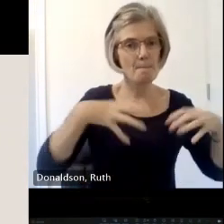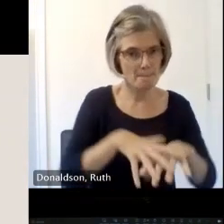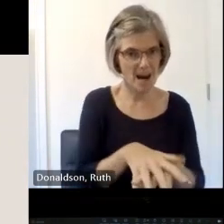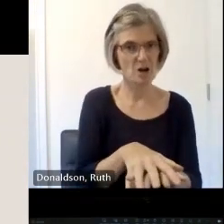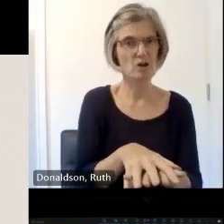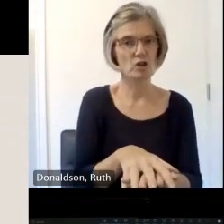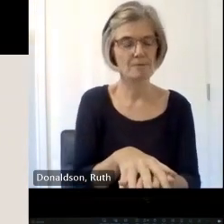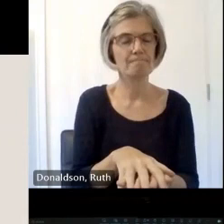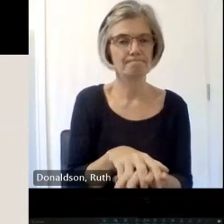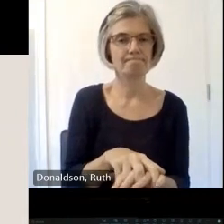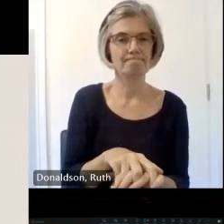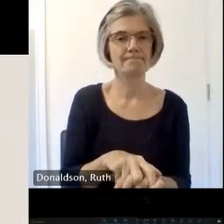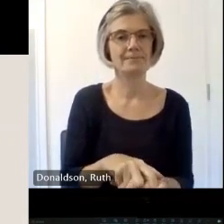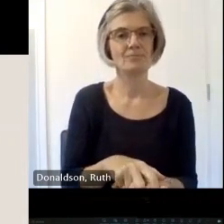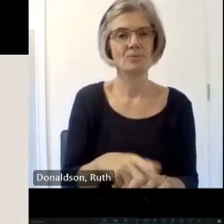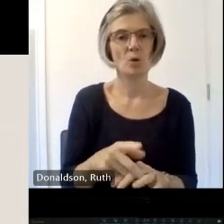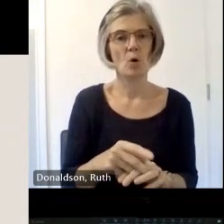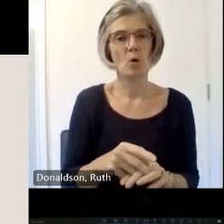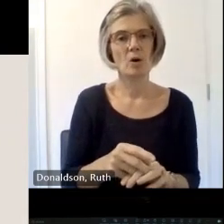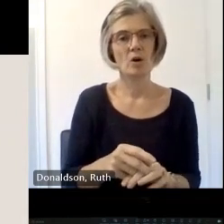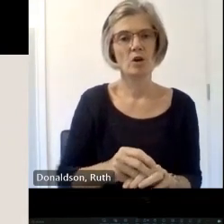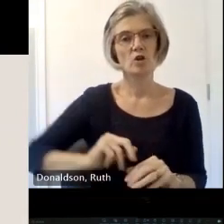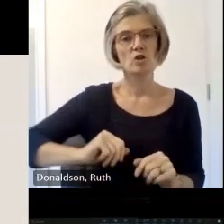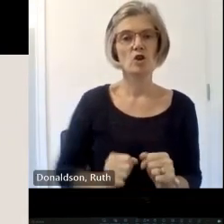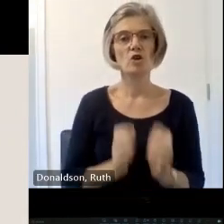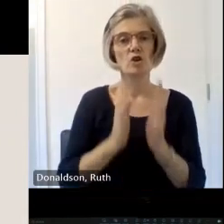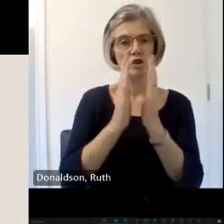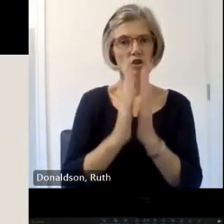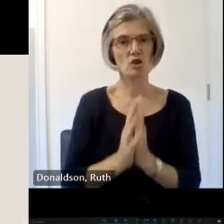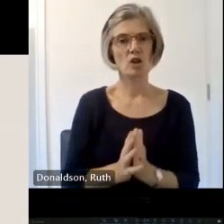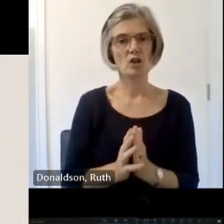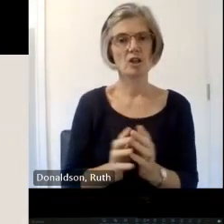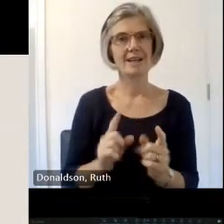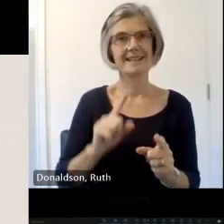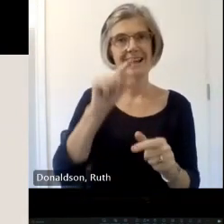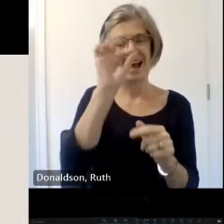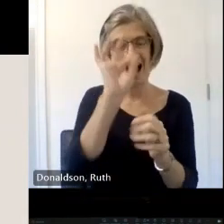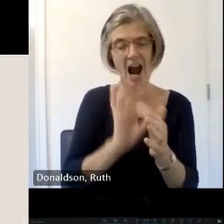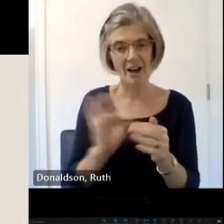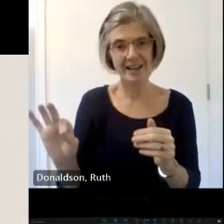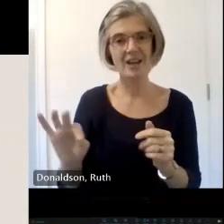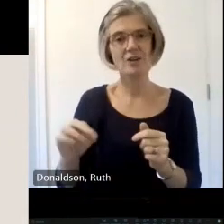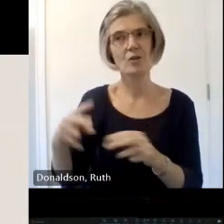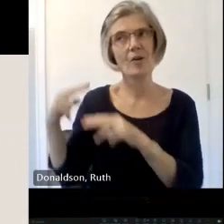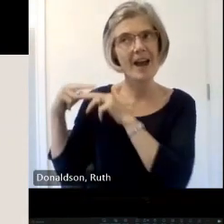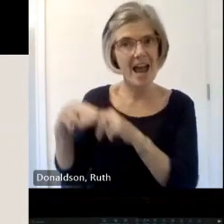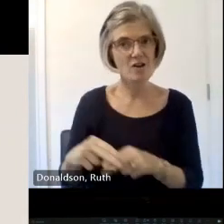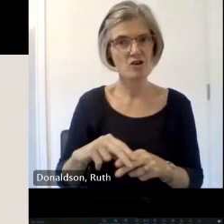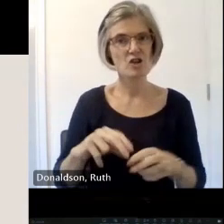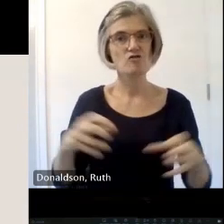or scat if you aren't aware of it was founded by Magnus Magnuson in the late '70s uh its main aim